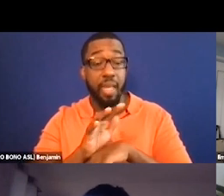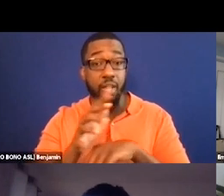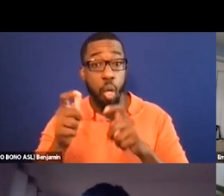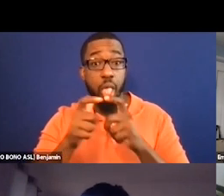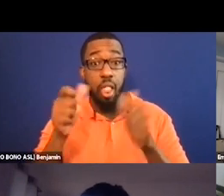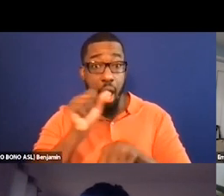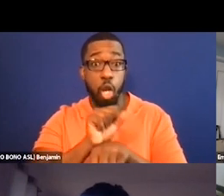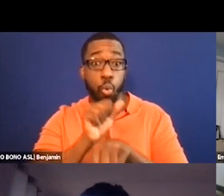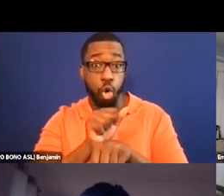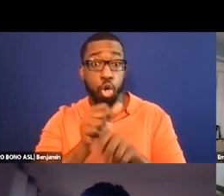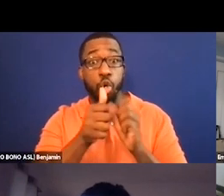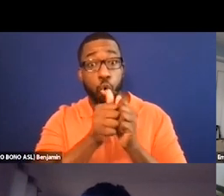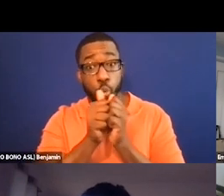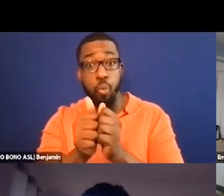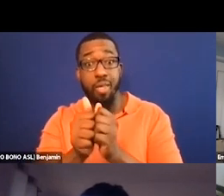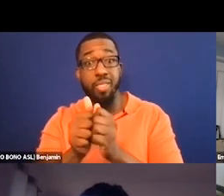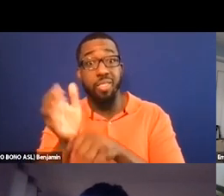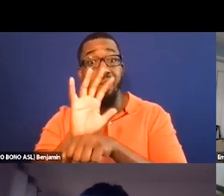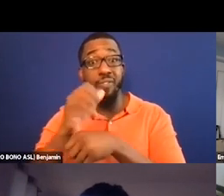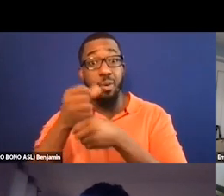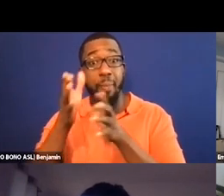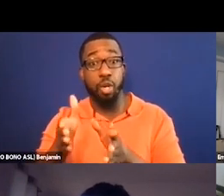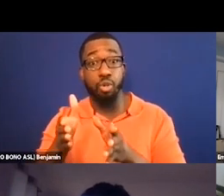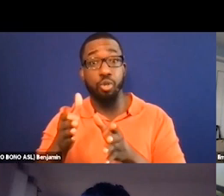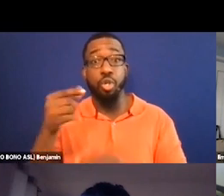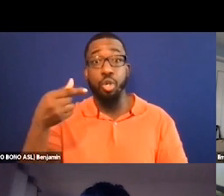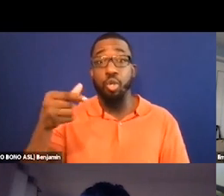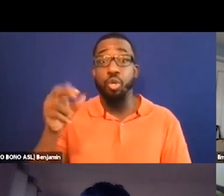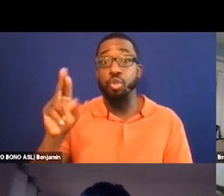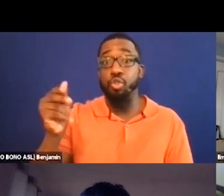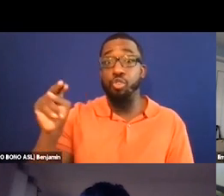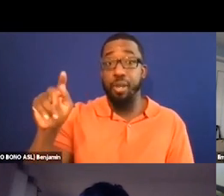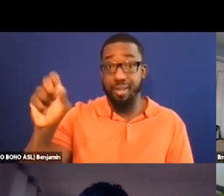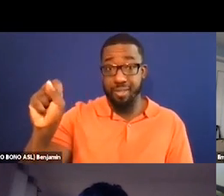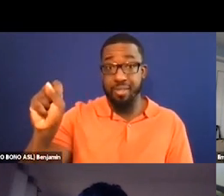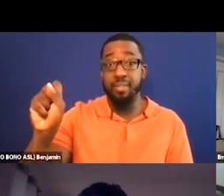access is built into the funding. So that's great on the filmmaker side of things.